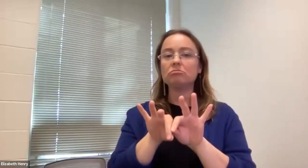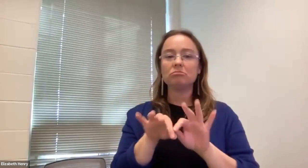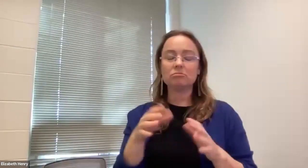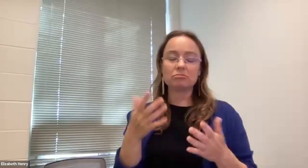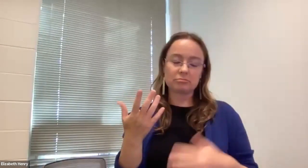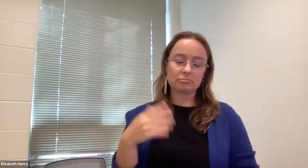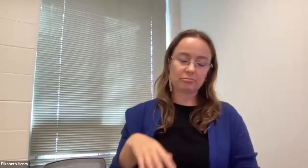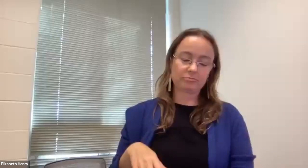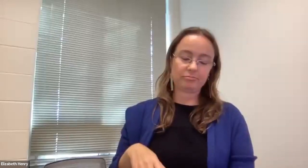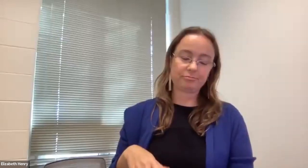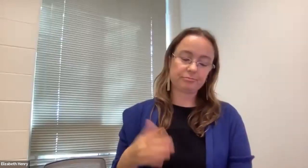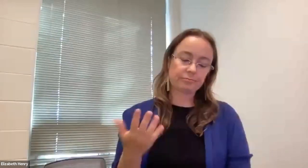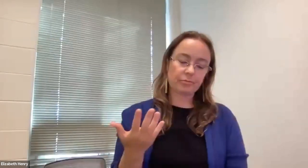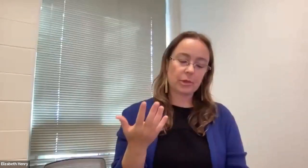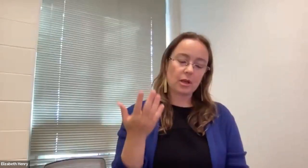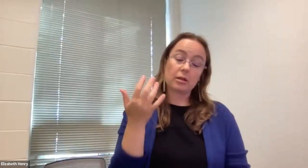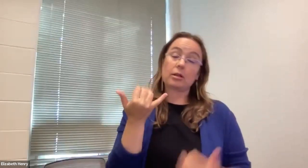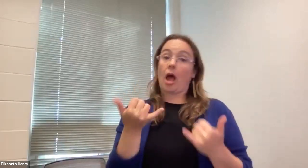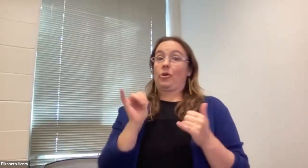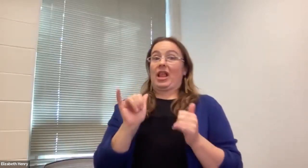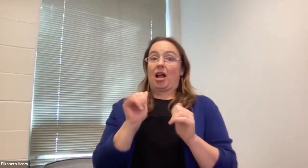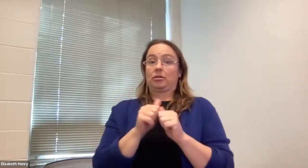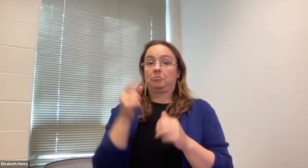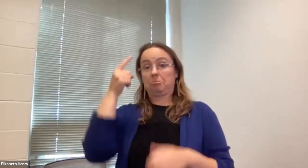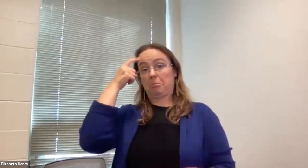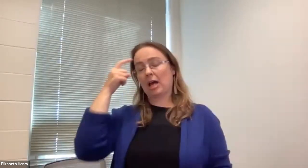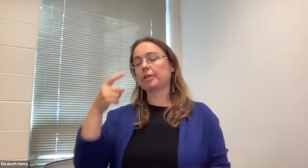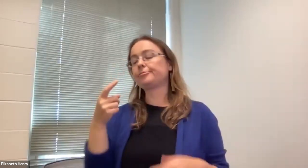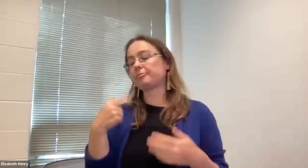Gustavo Navarrete (he/him/él): Uh: So it's important to all these things into consideration when trying to make Pdf. Accessible.